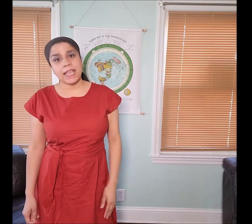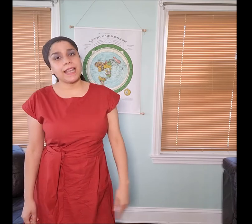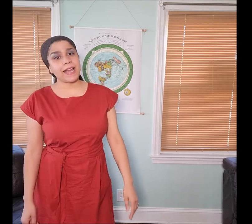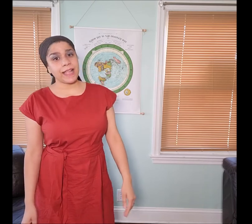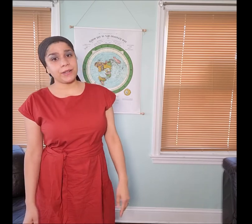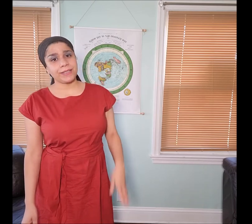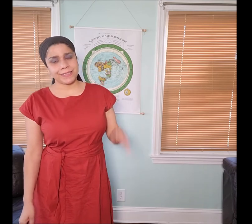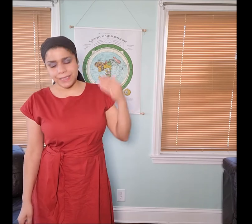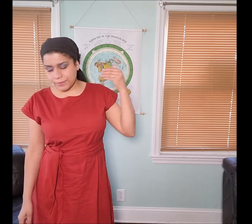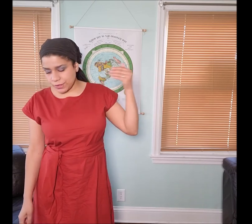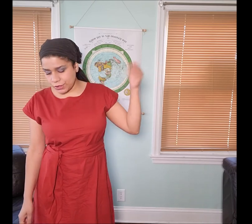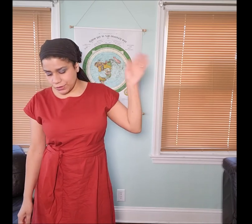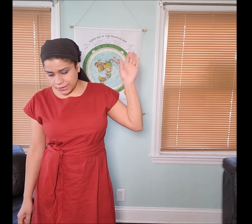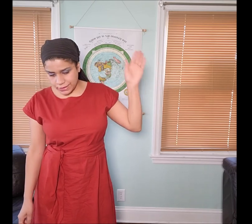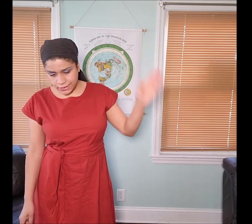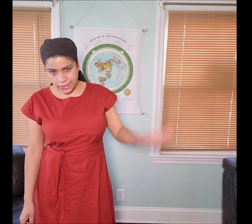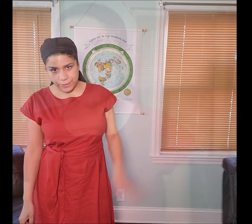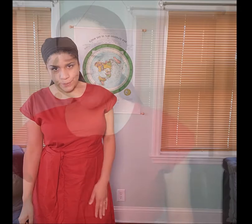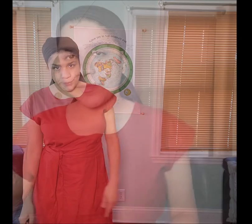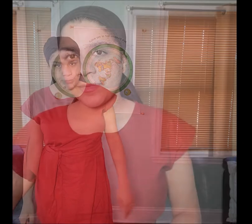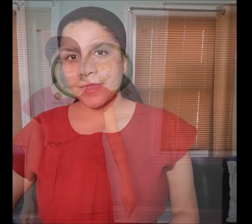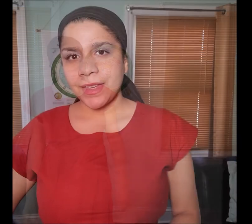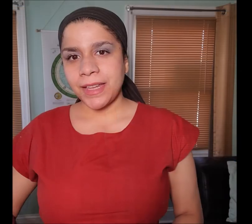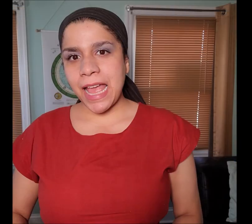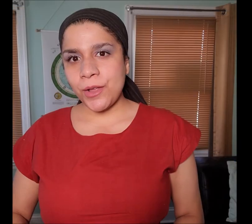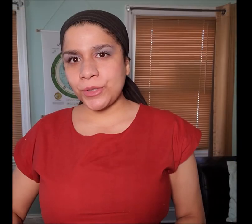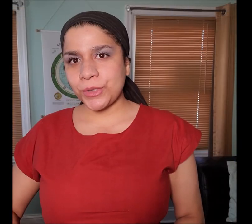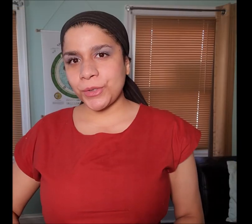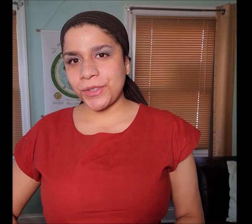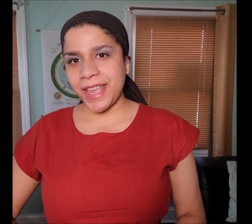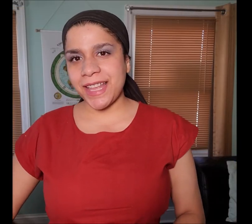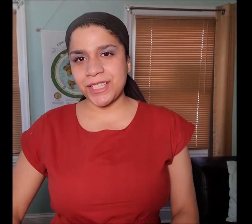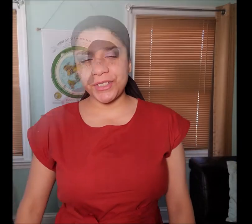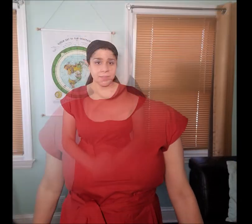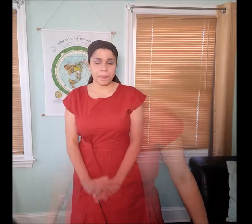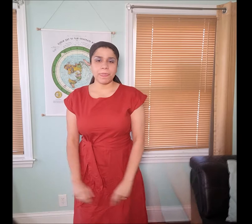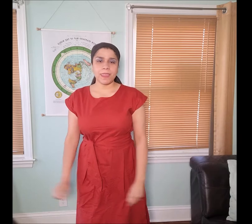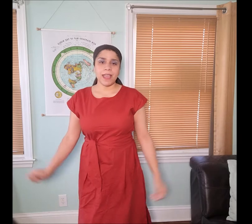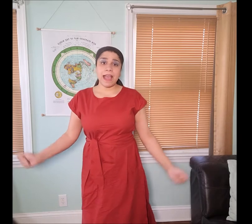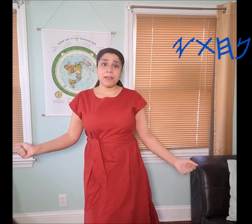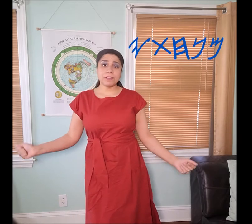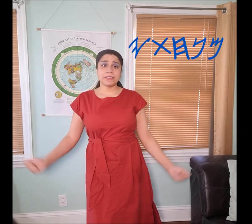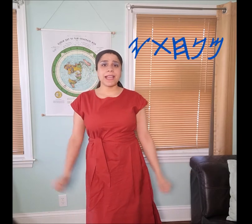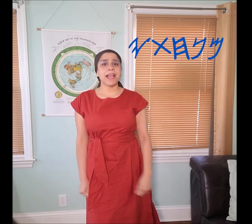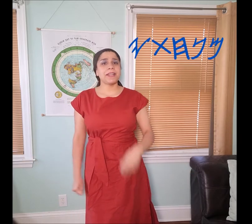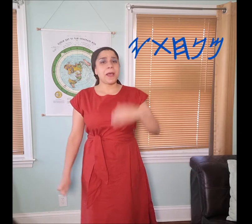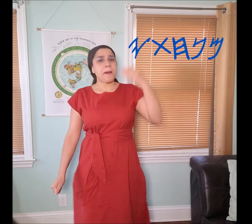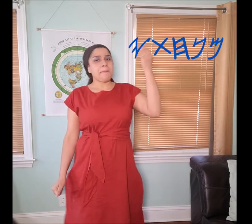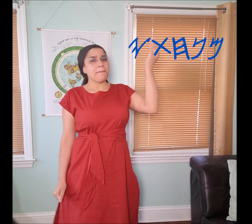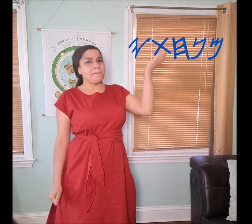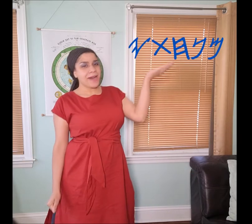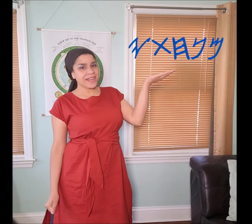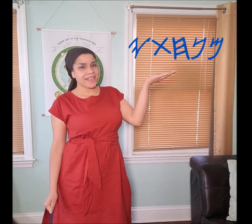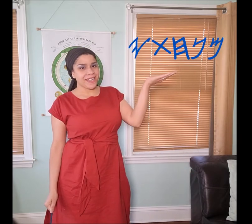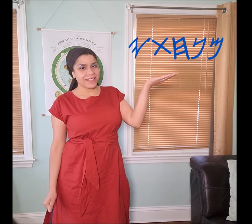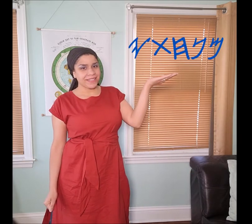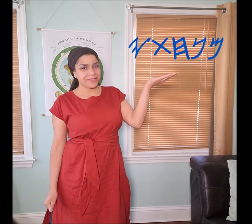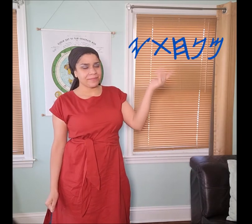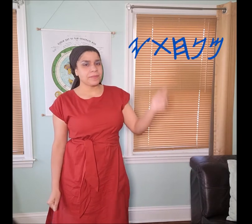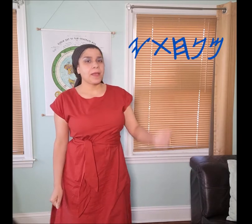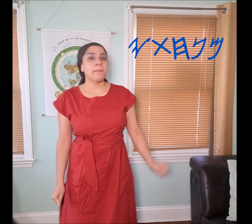An idol is a useless thing. Now to show you the hand gestures. How to Sign Manakahthey 𐤌𐤍𐤇𐤕𐤉!